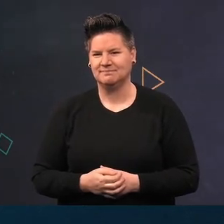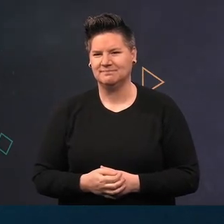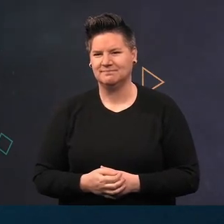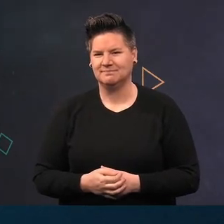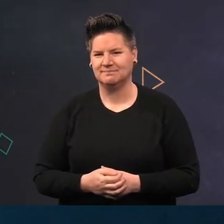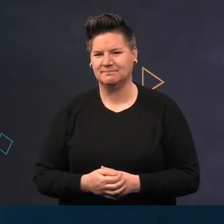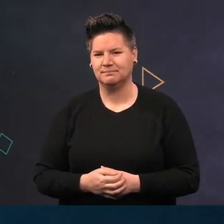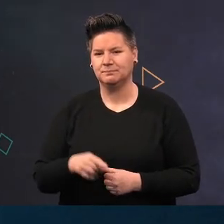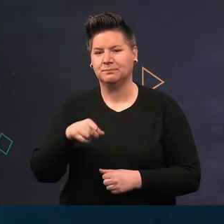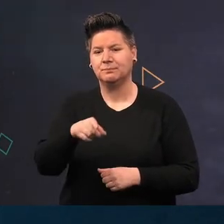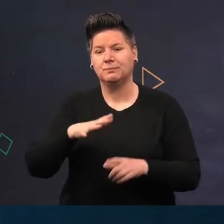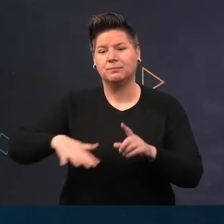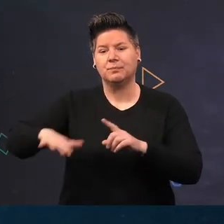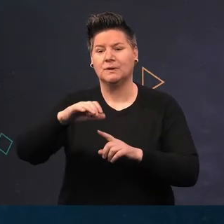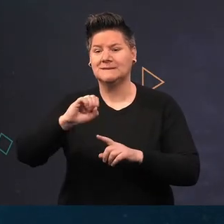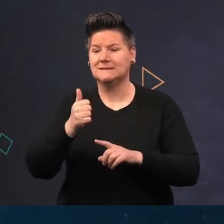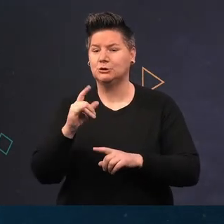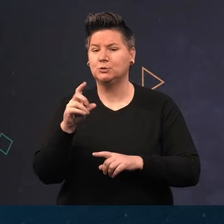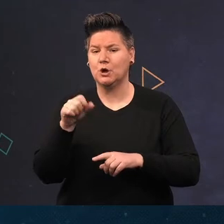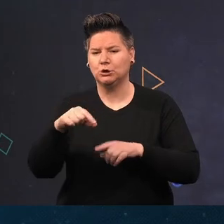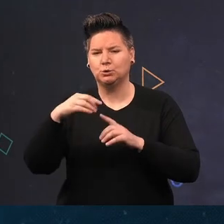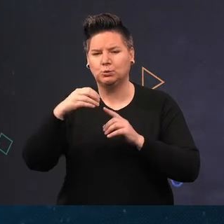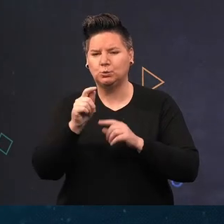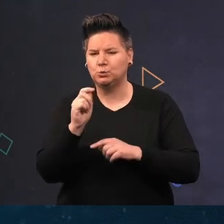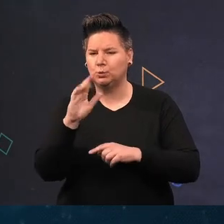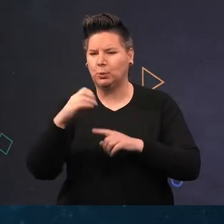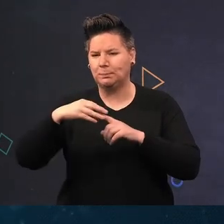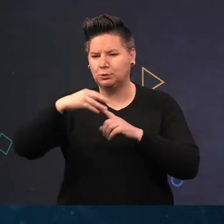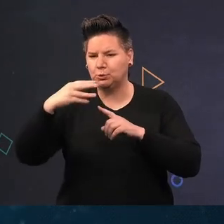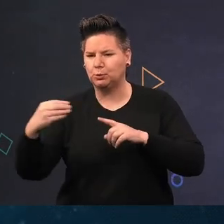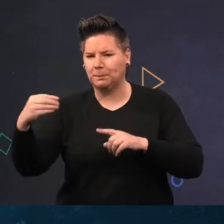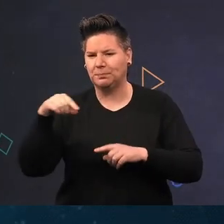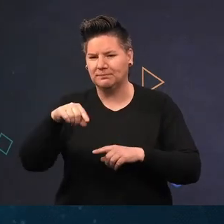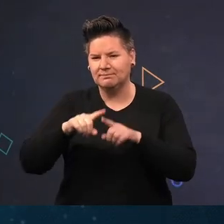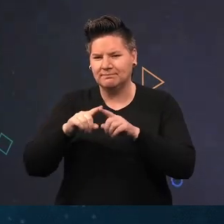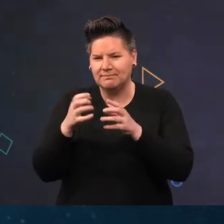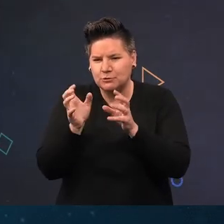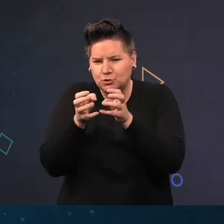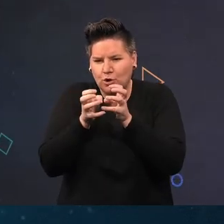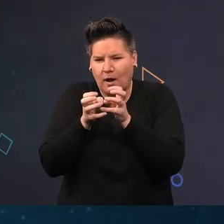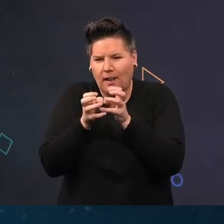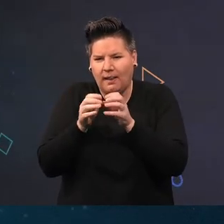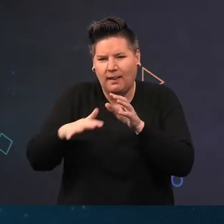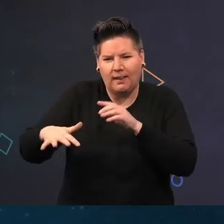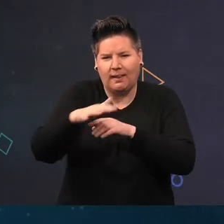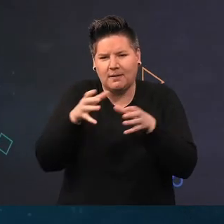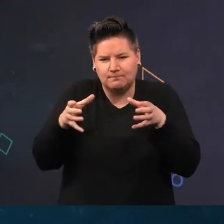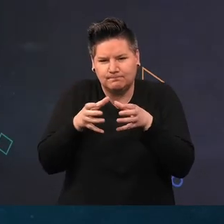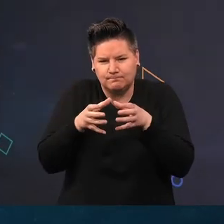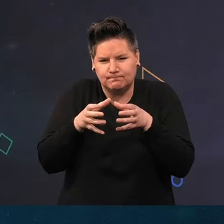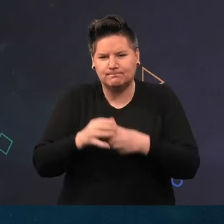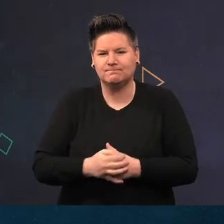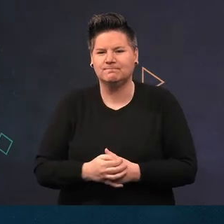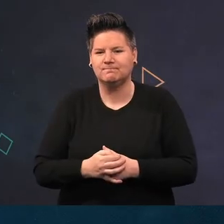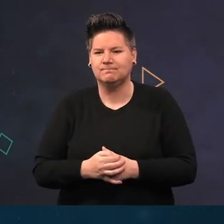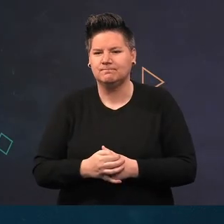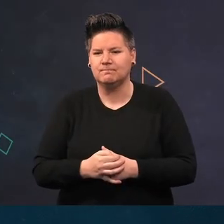At the base of these sea squirts are tube dwelling anemones. And here snuggled amongst them,